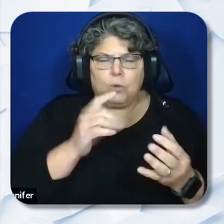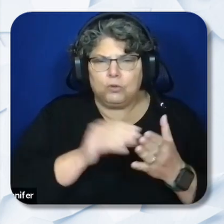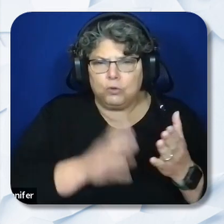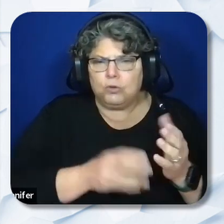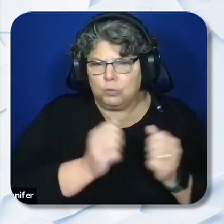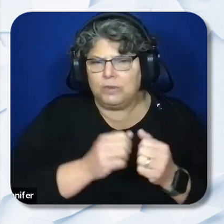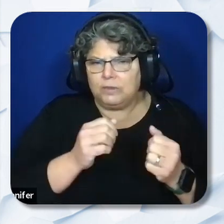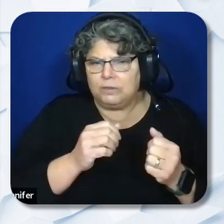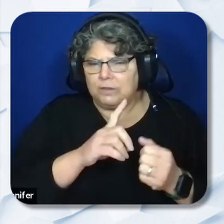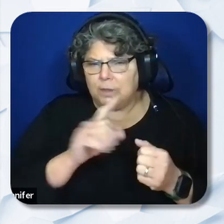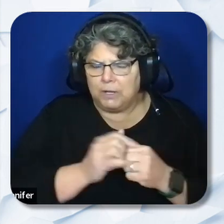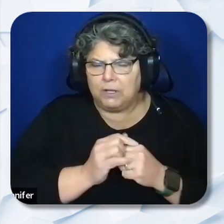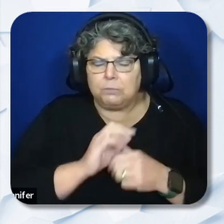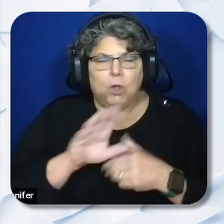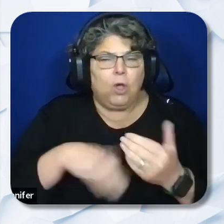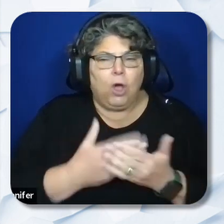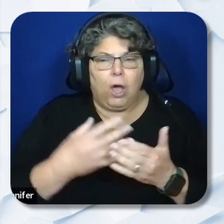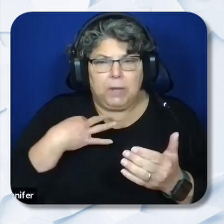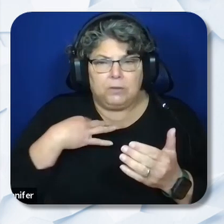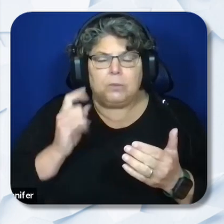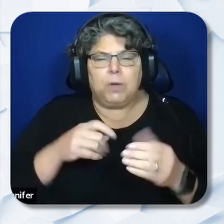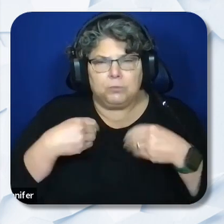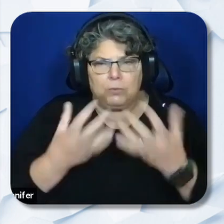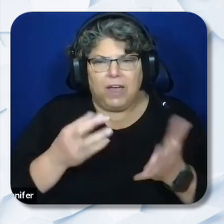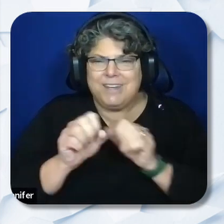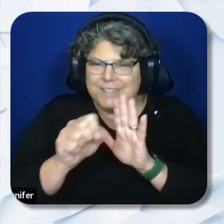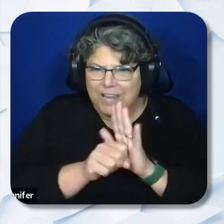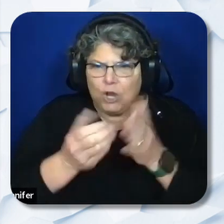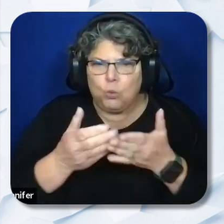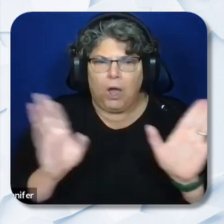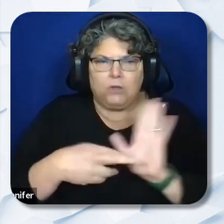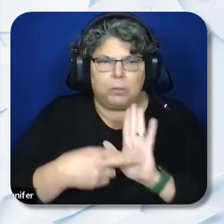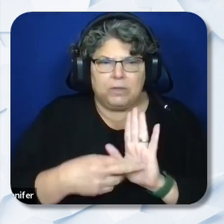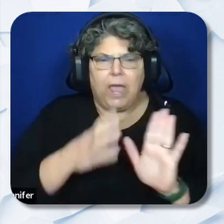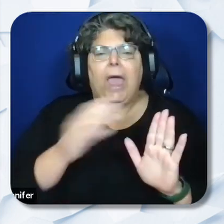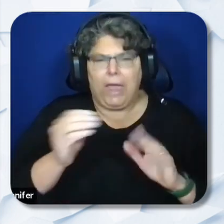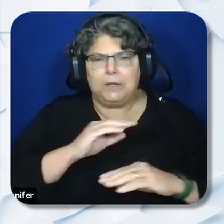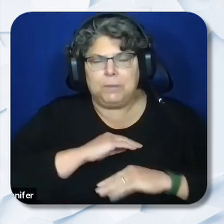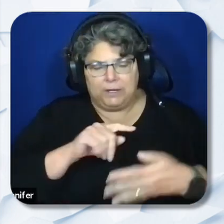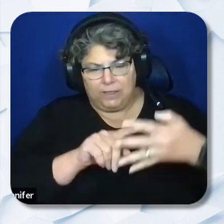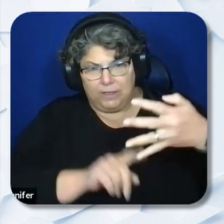All applicants must provide statewide representation and meet these requirements. 1.